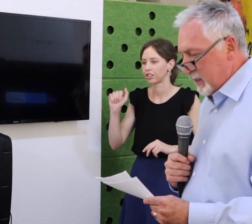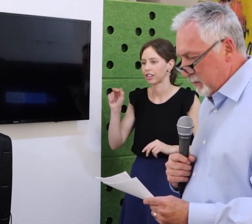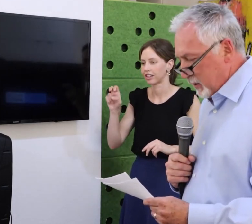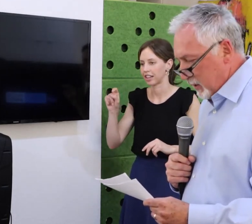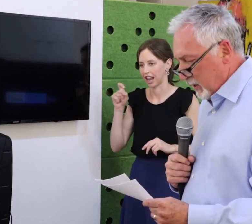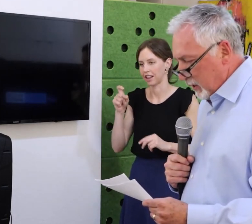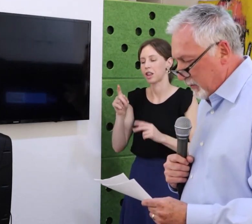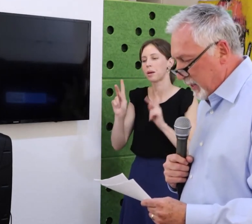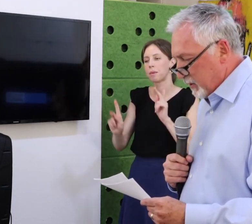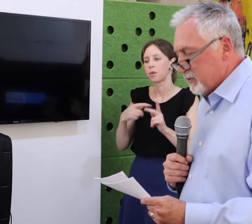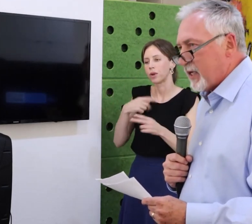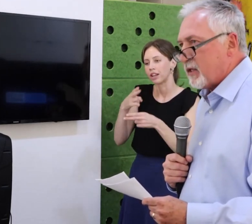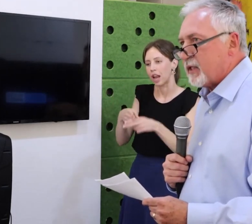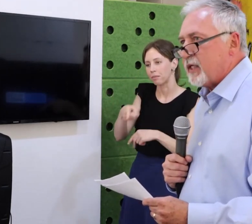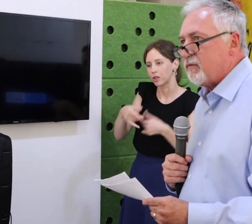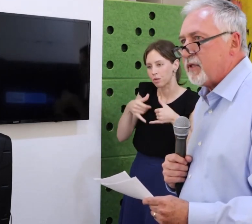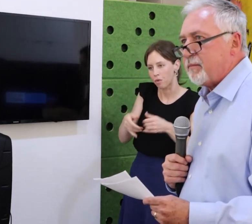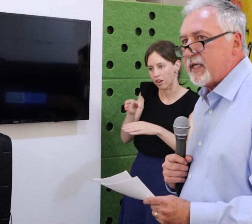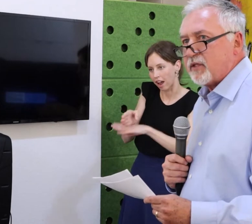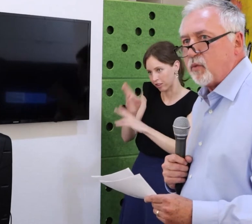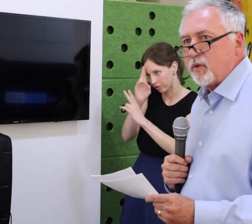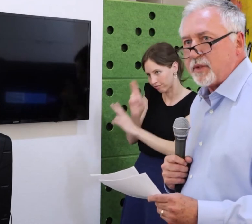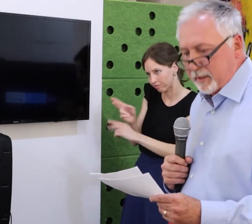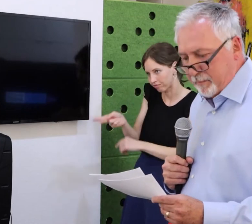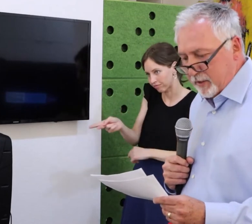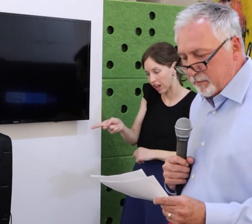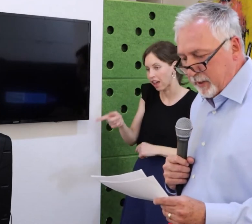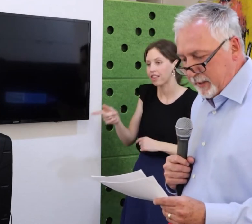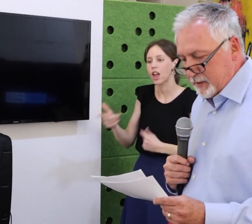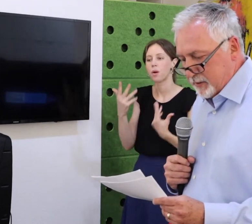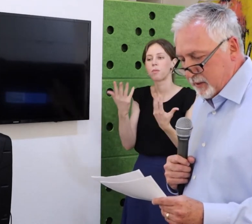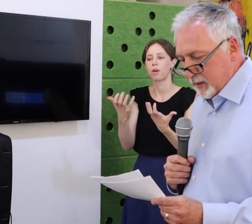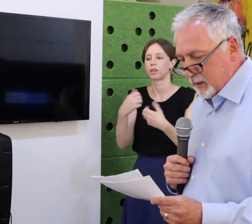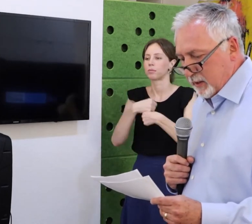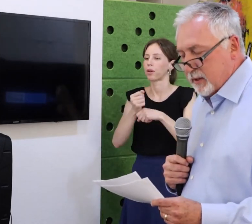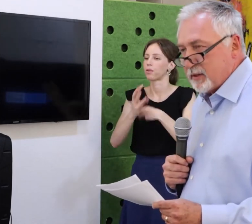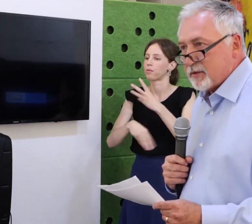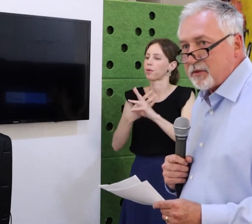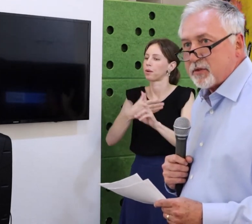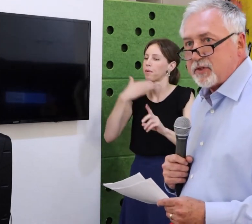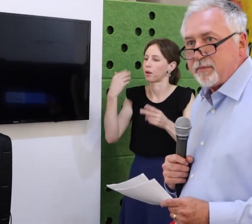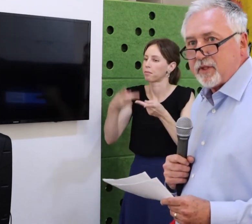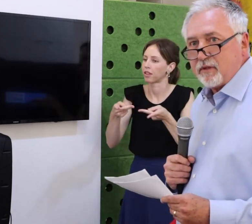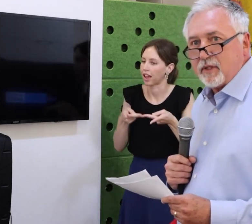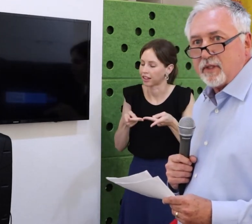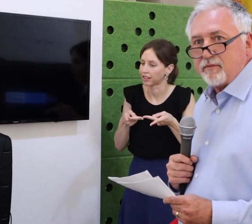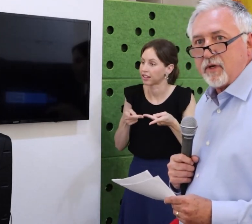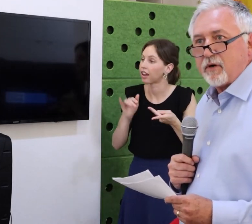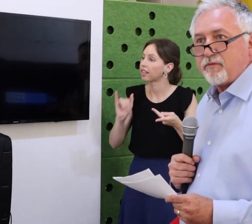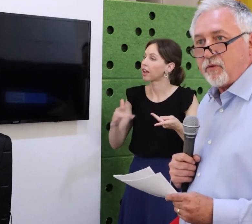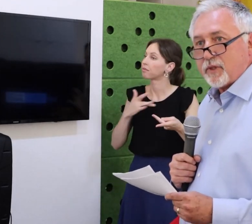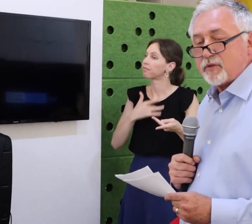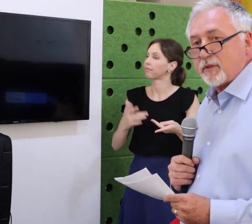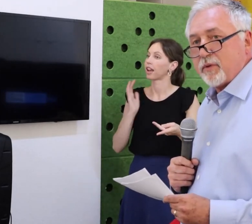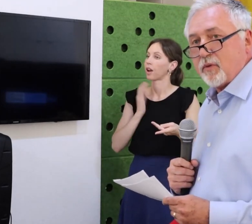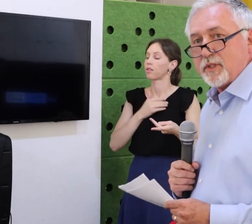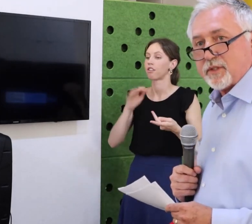I want to thank everyone for being here tonight. I’m Lloyd Lewis, I’m the CEO of the art thrift stores. Right after the evening, a bus will roll up and we will all go